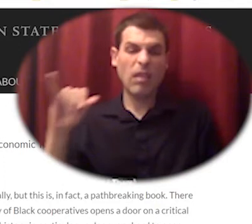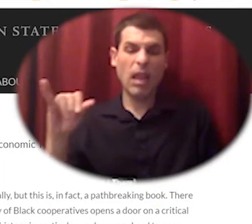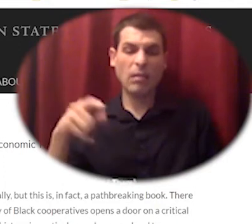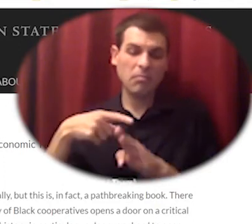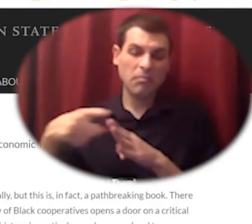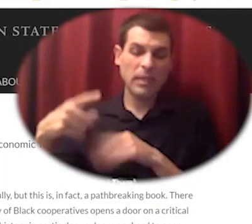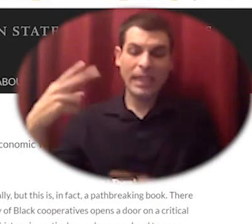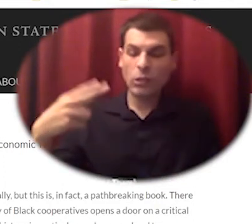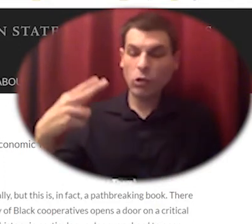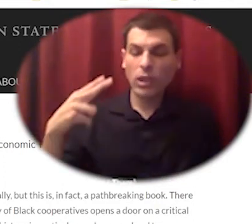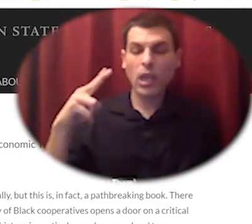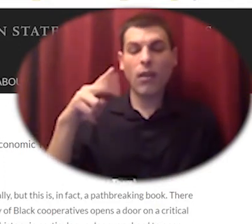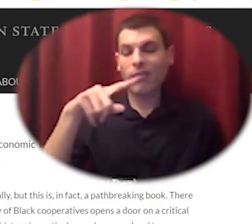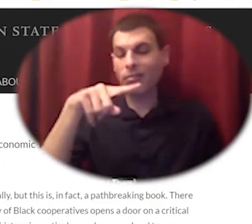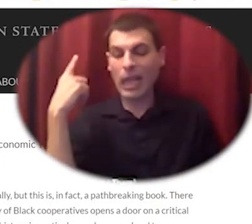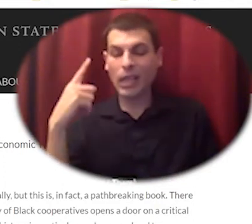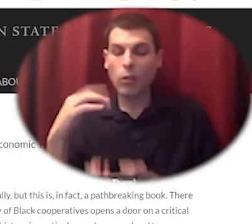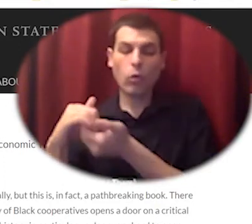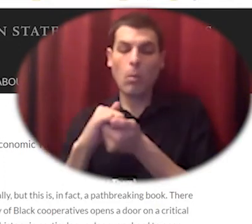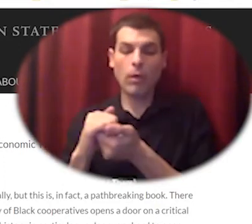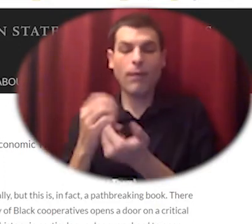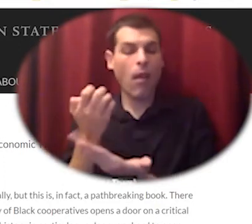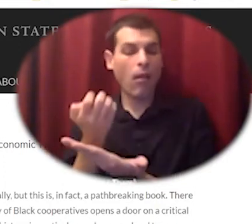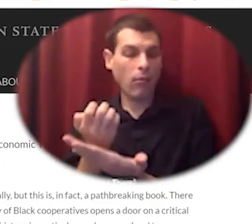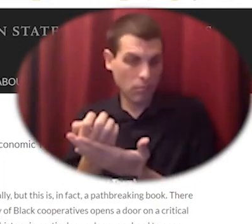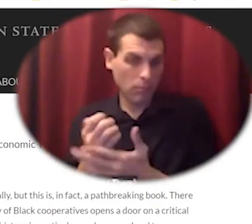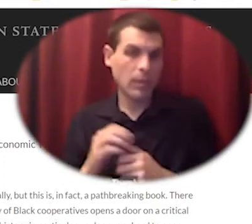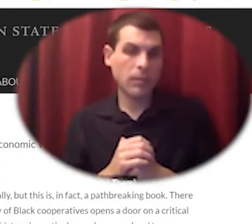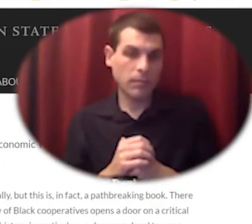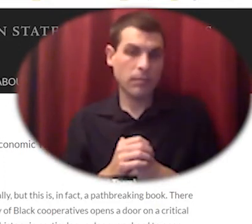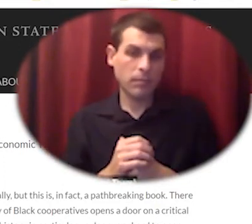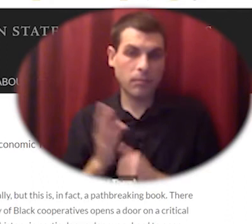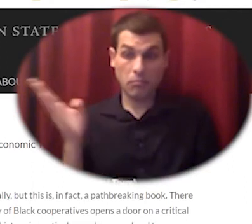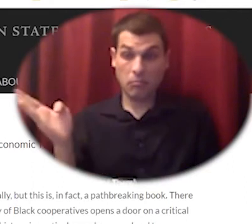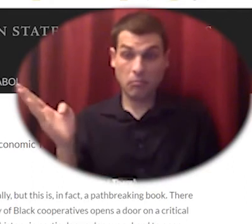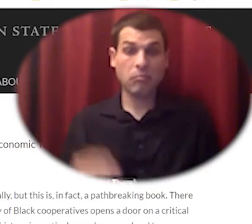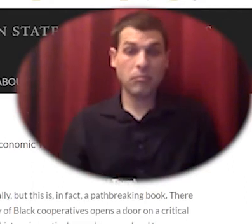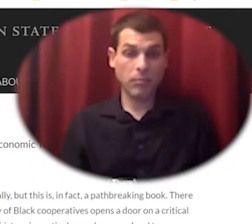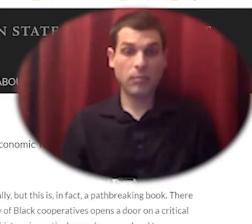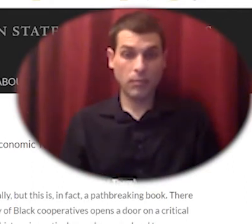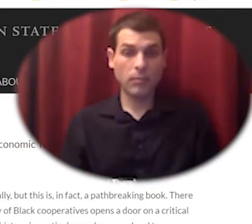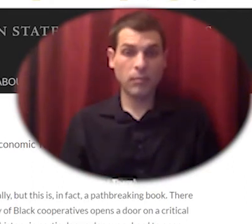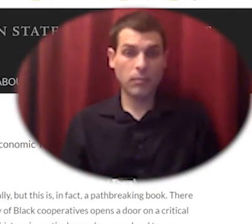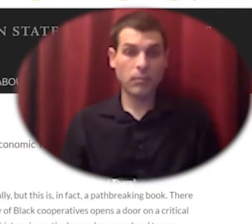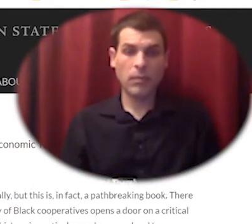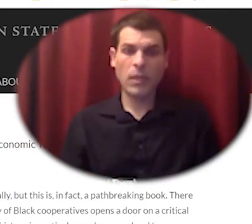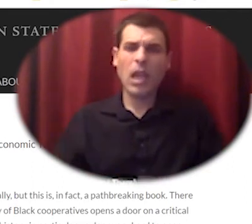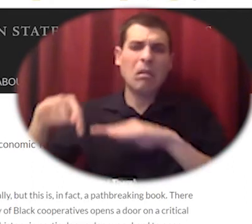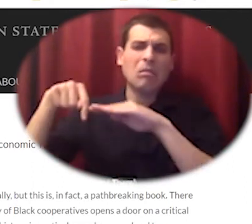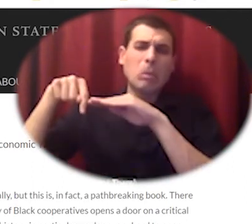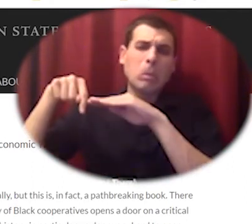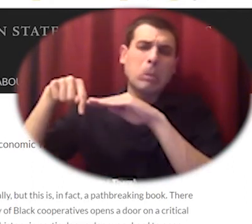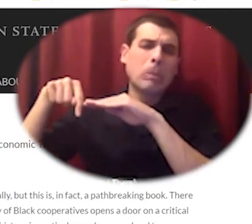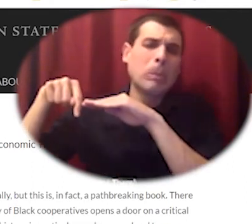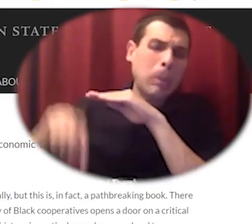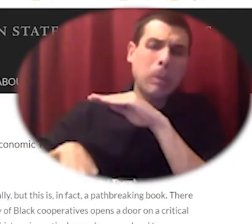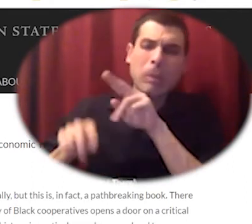so this title is the most exhaustive look at cooperatives in the united states in